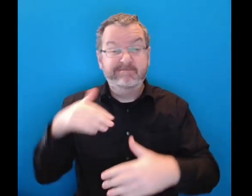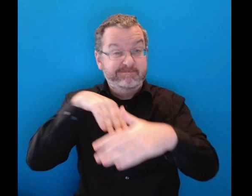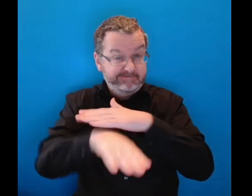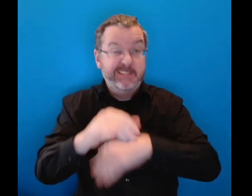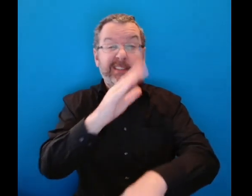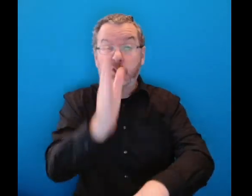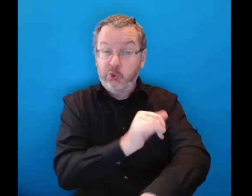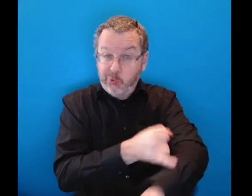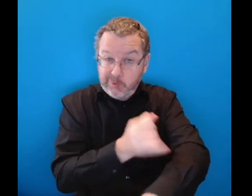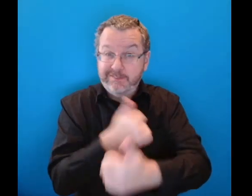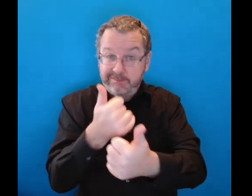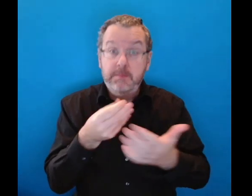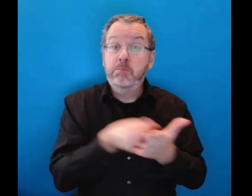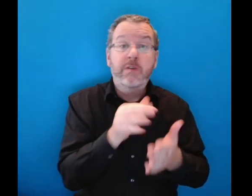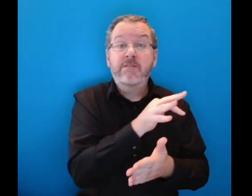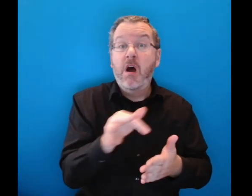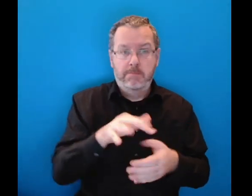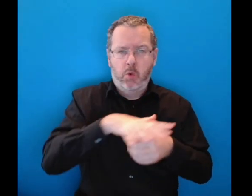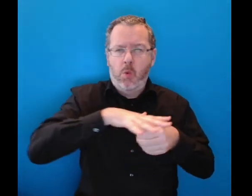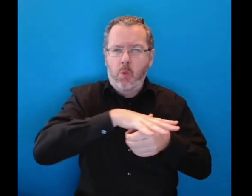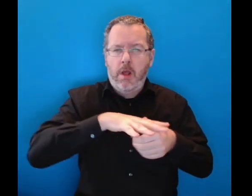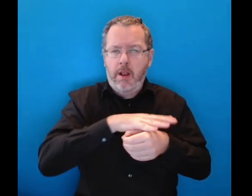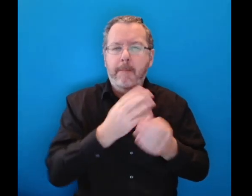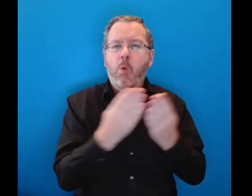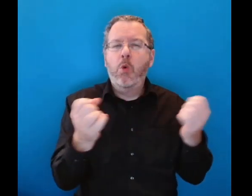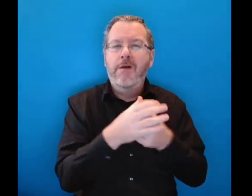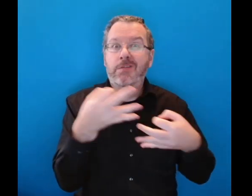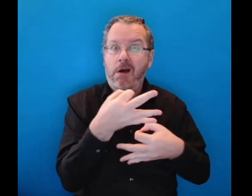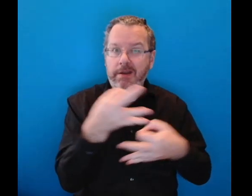His education in St Joseph's was funded by the local Board of Guardians,